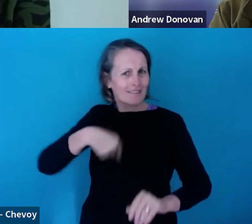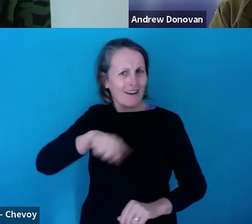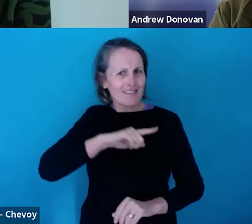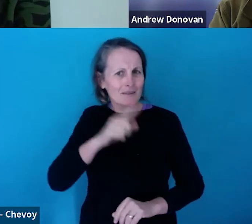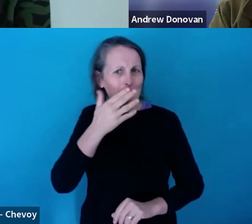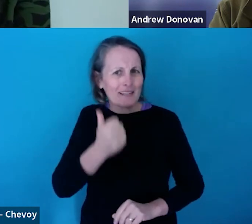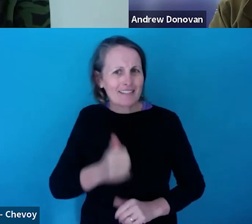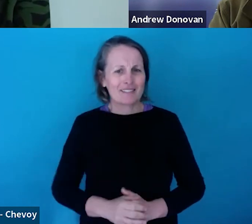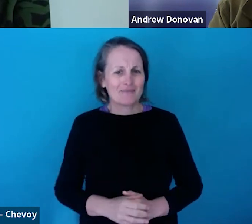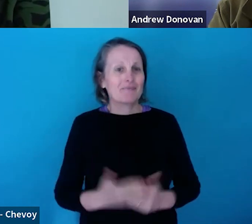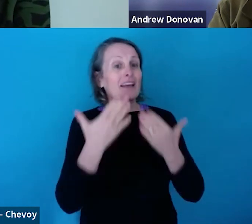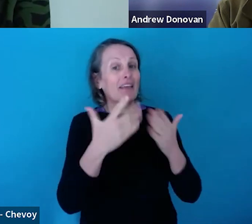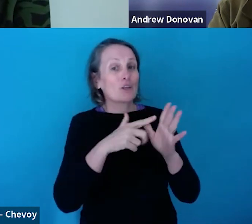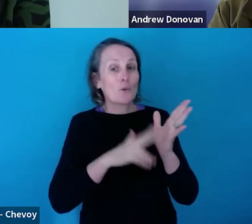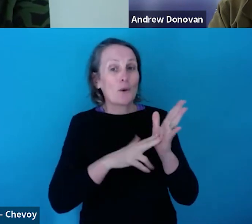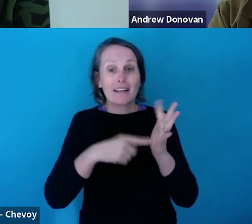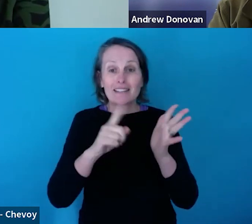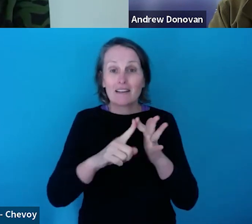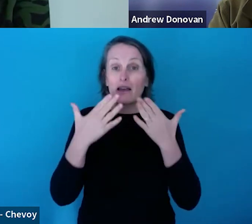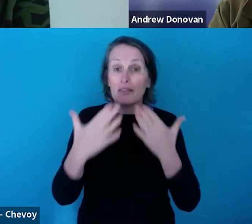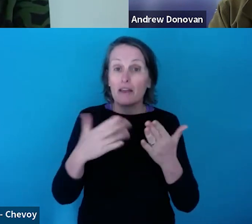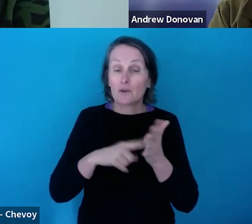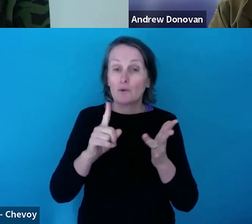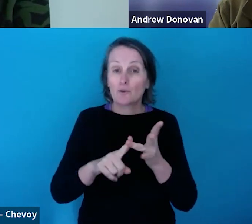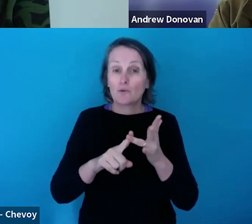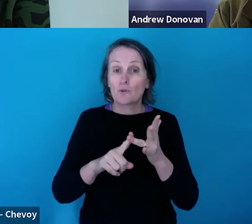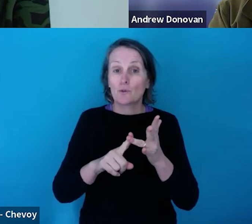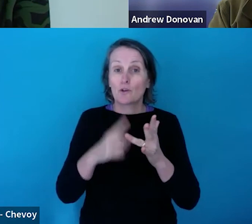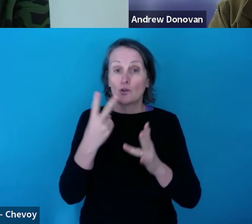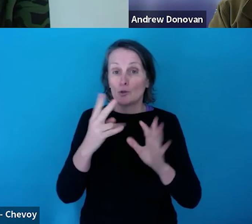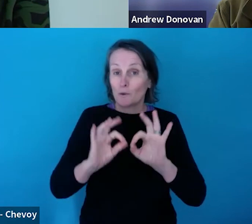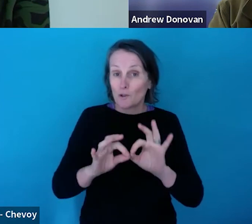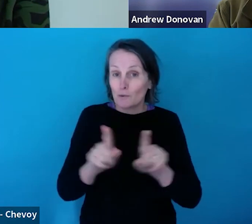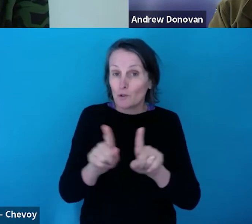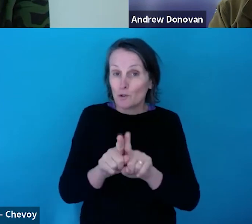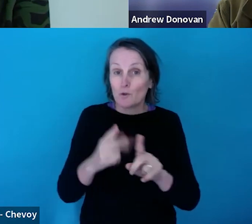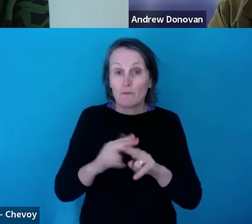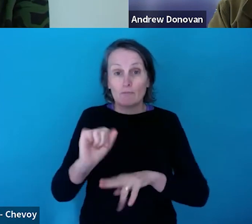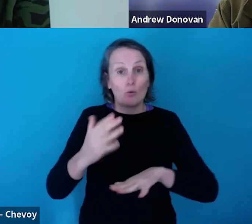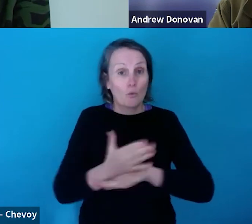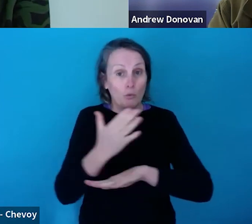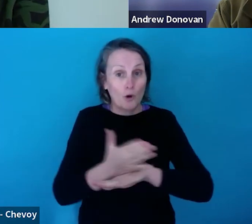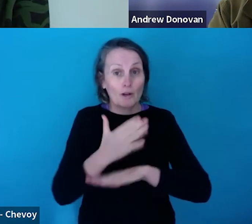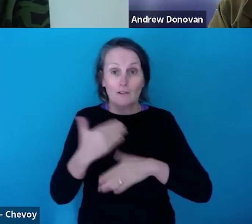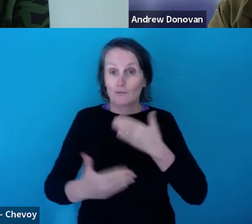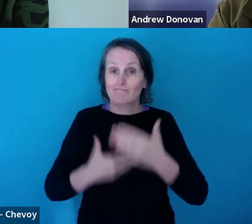Great, thanks, Annette. Thank you to our interpreters as well for keeping up with us as we